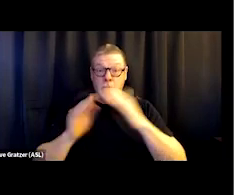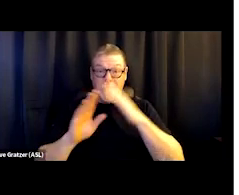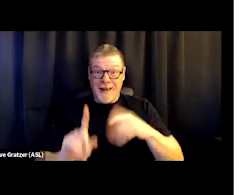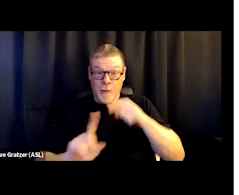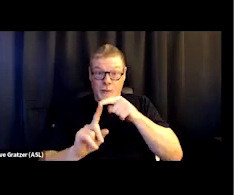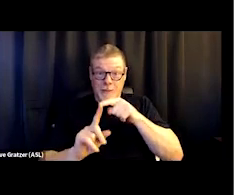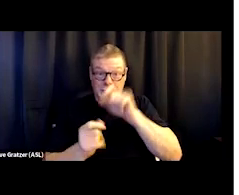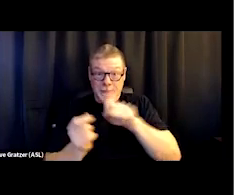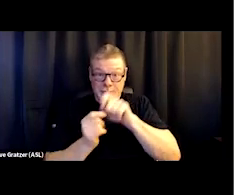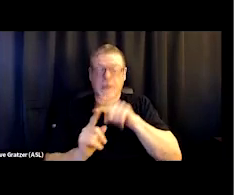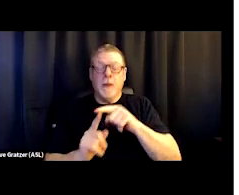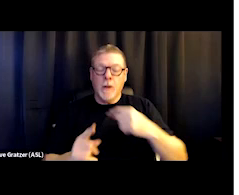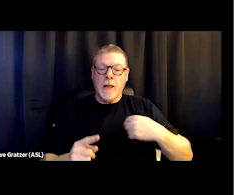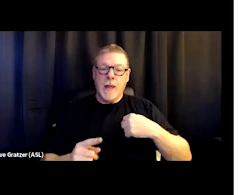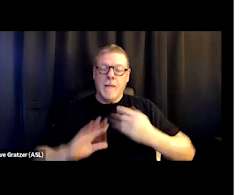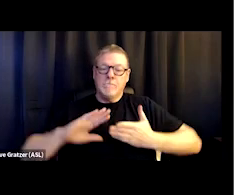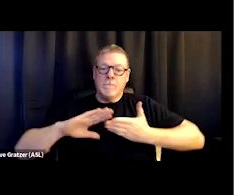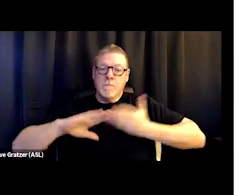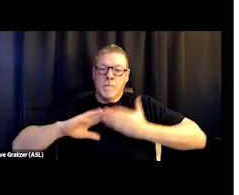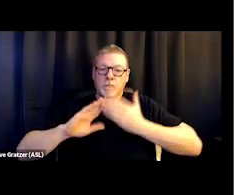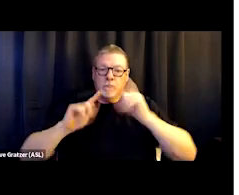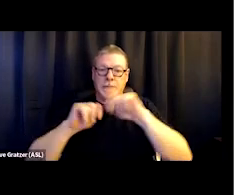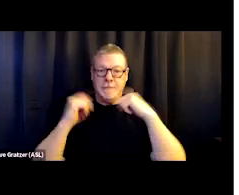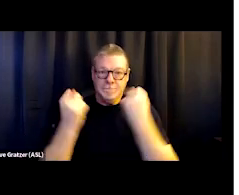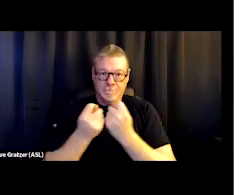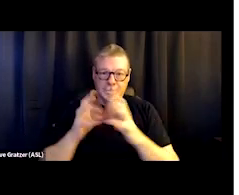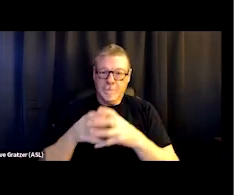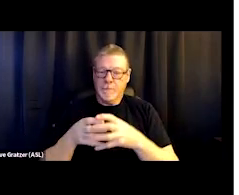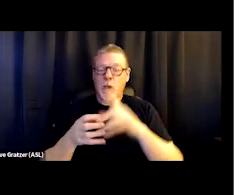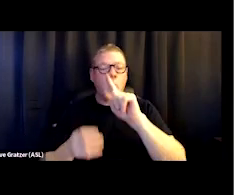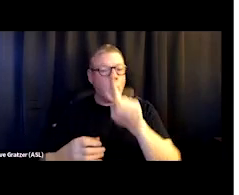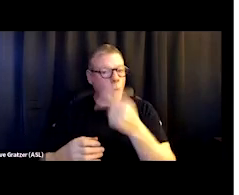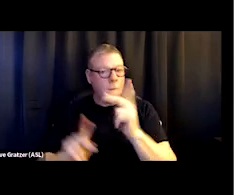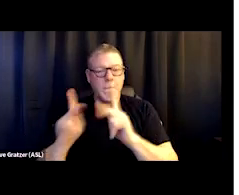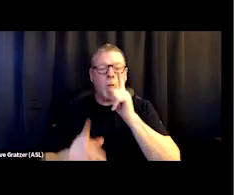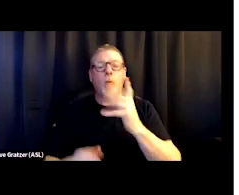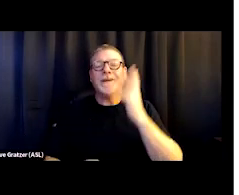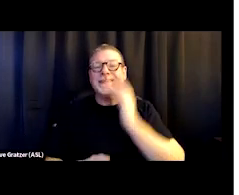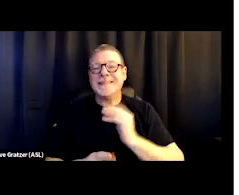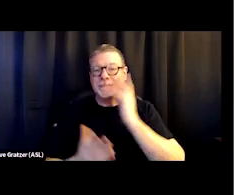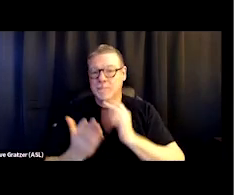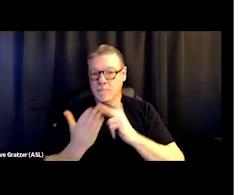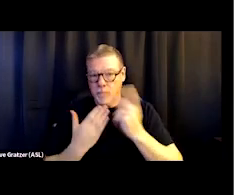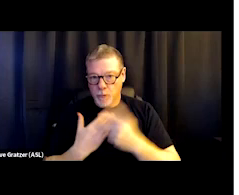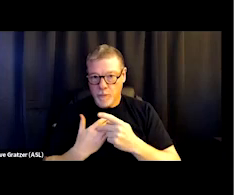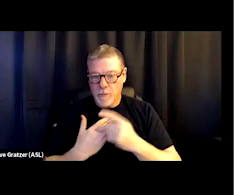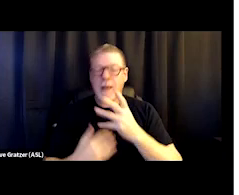we have an operations team that is made up only of people that have gone through the program and have lived experience.